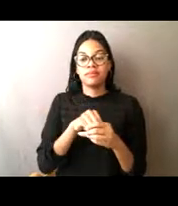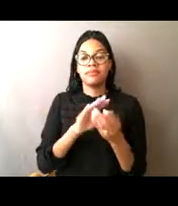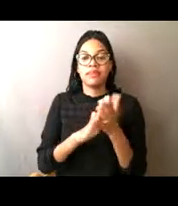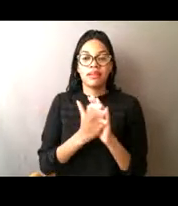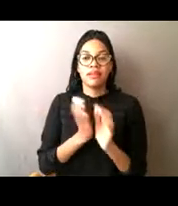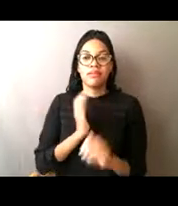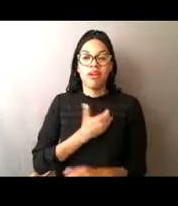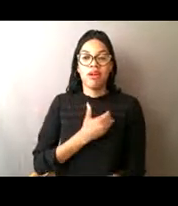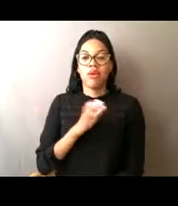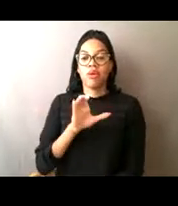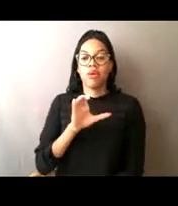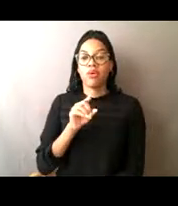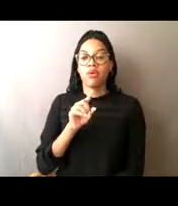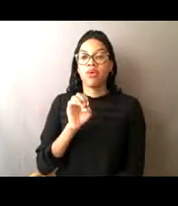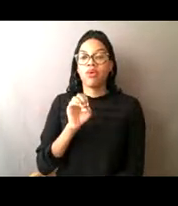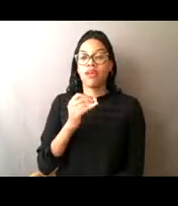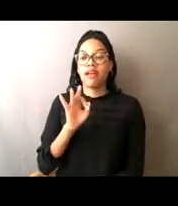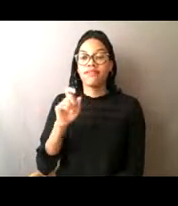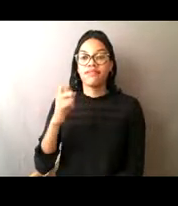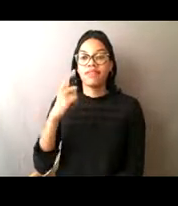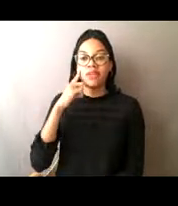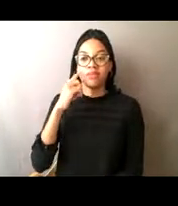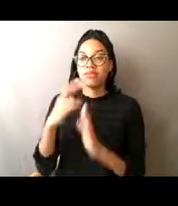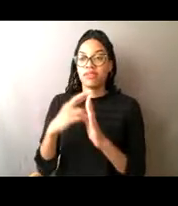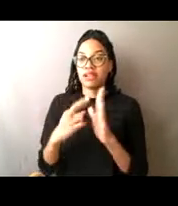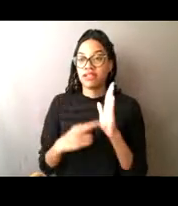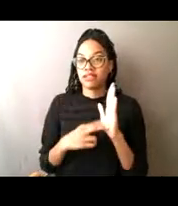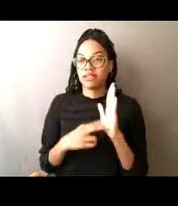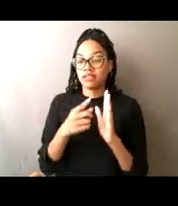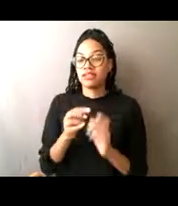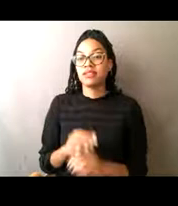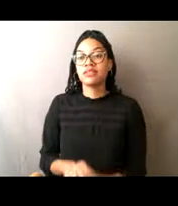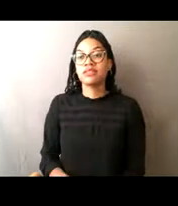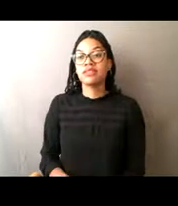So all of that can be found on the NOAA website.